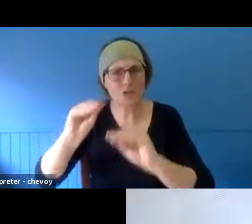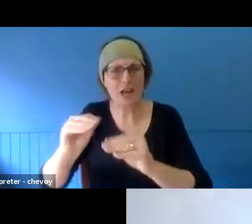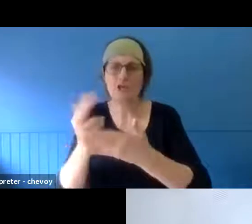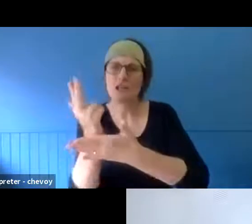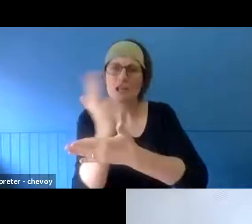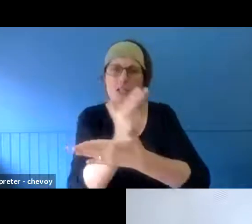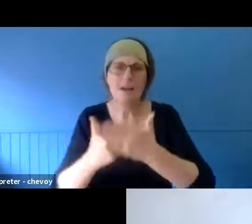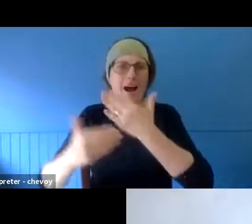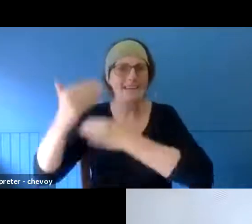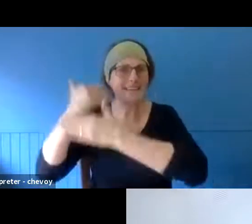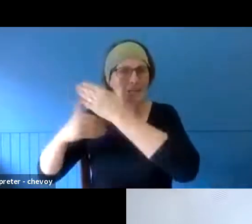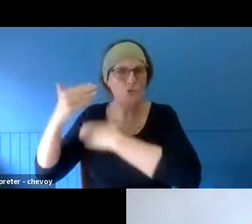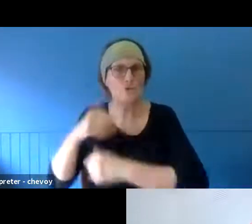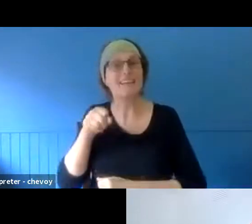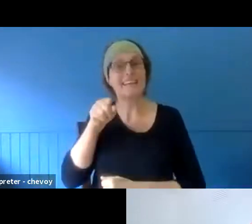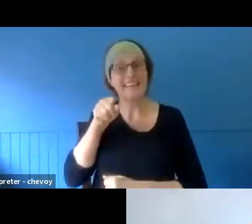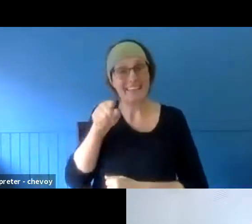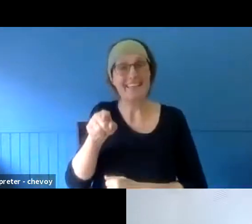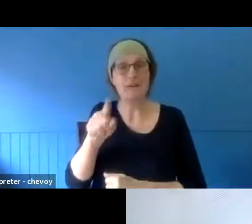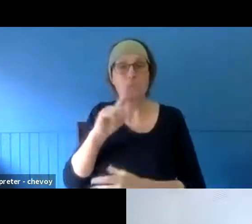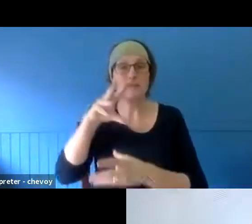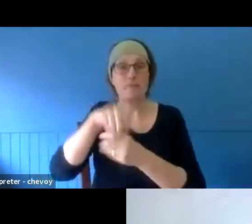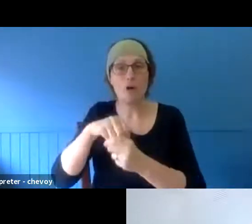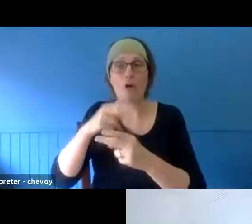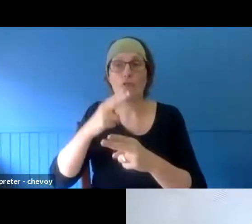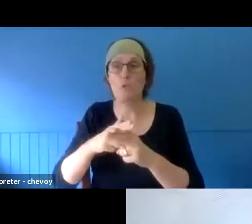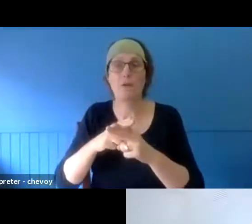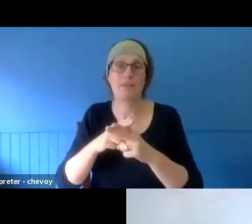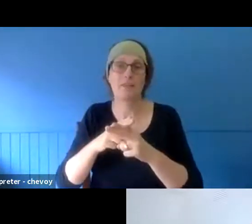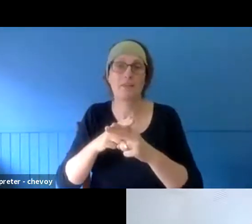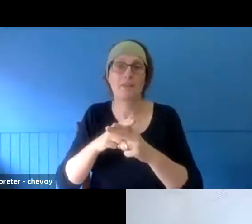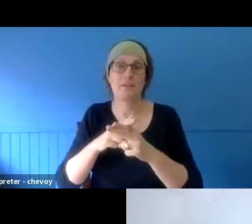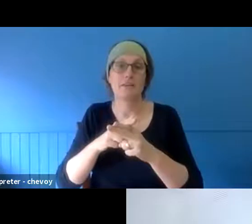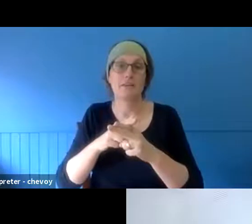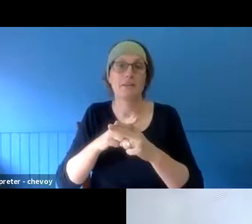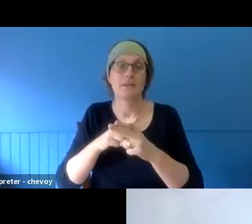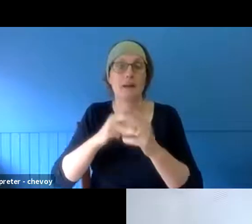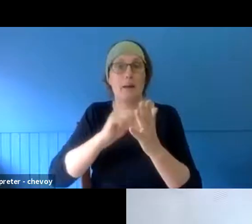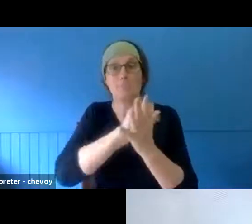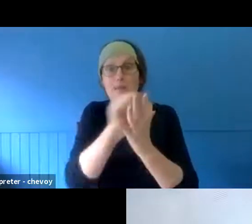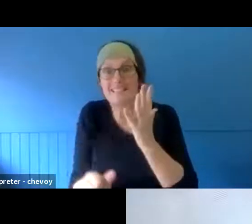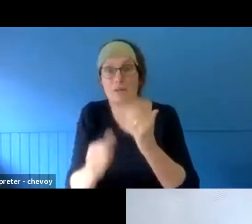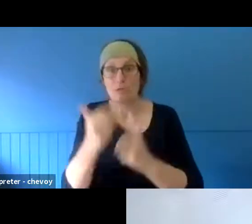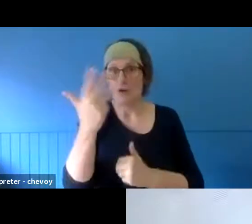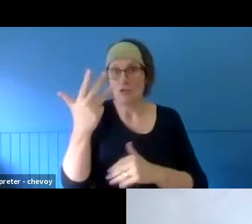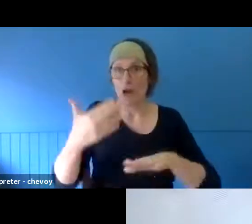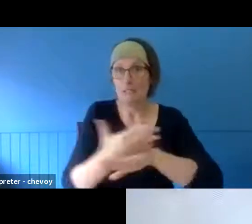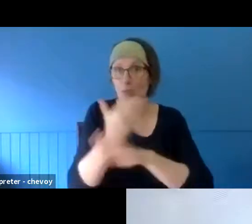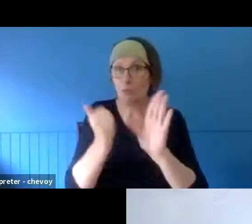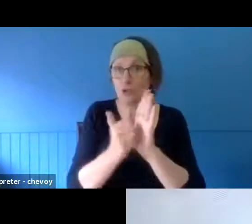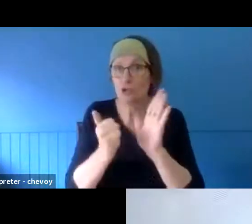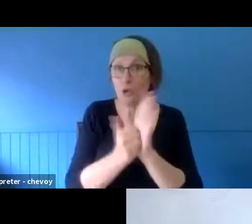Recovery, which was the series of 19 workshops in the after mouth of the